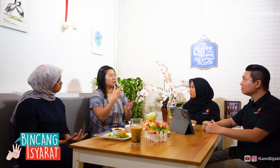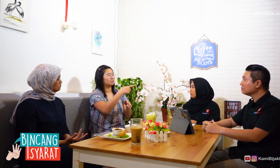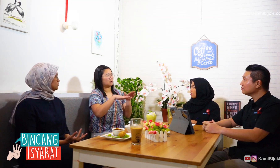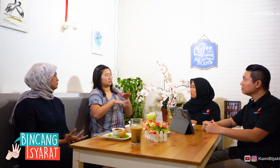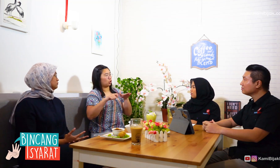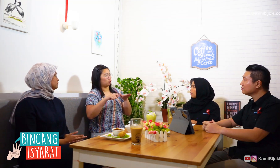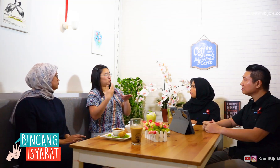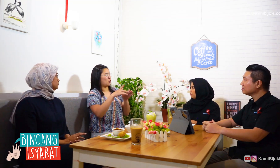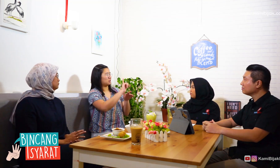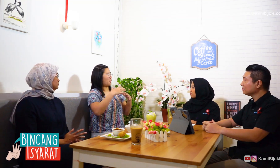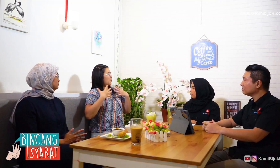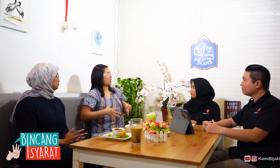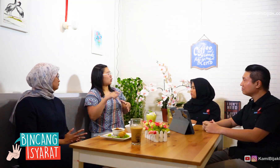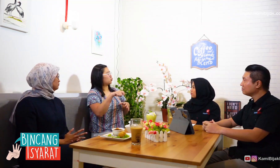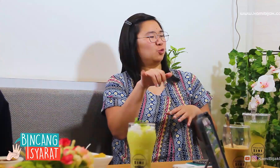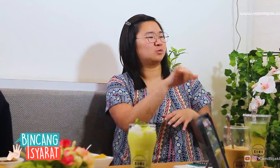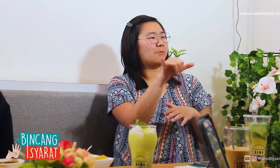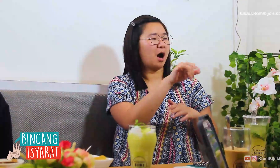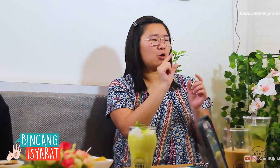We already explained the legal basis with legal entities, right?